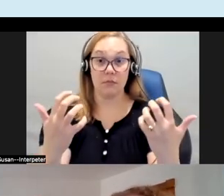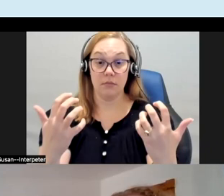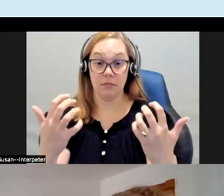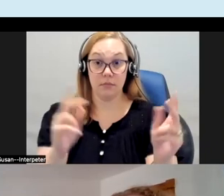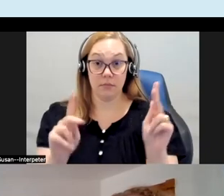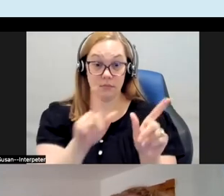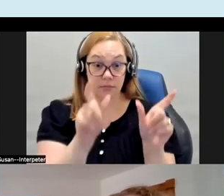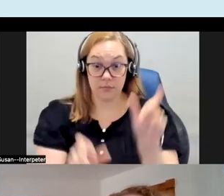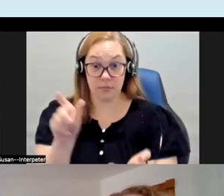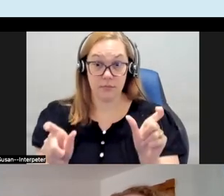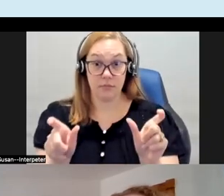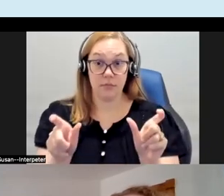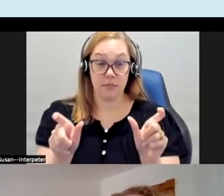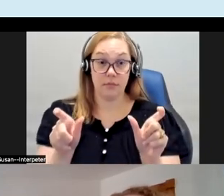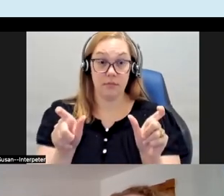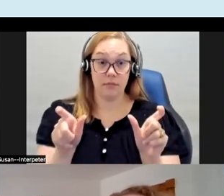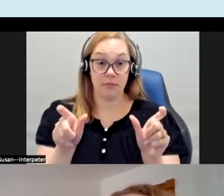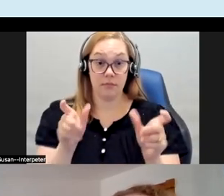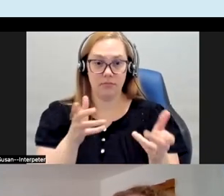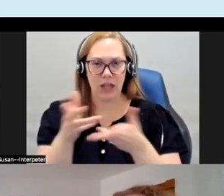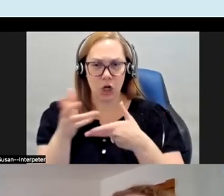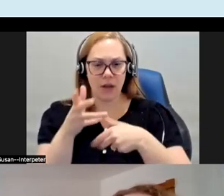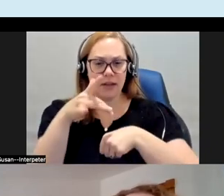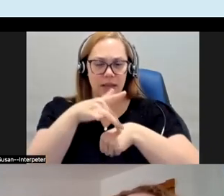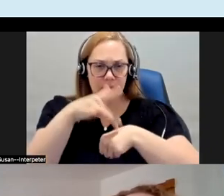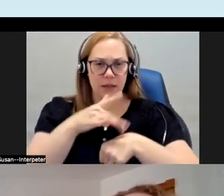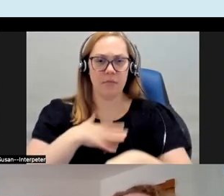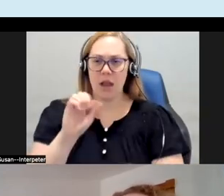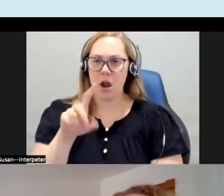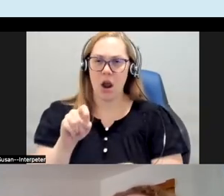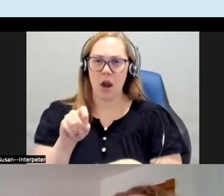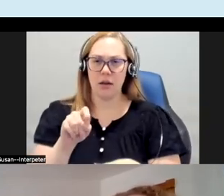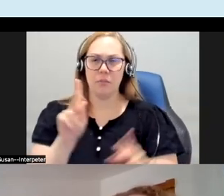physically with my art the reaction was somewhat negative and I understand that